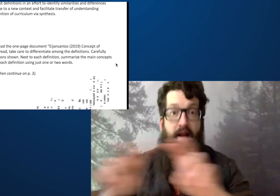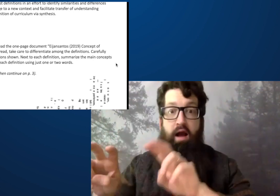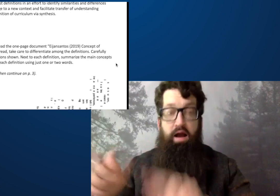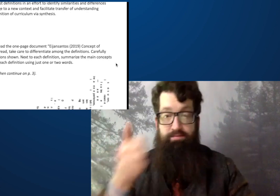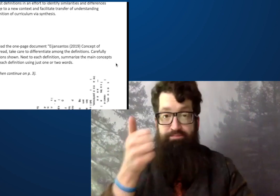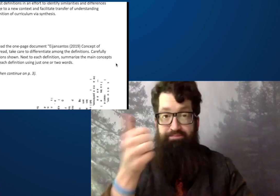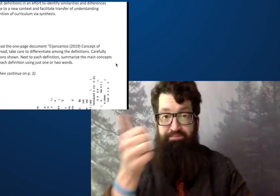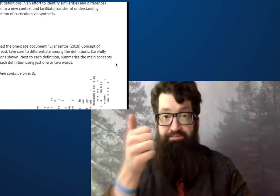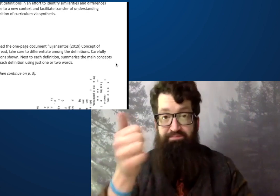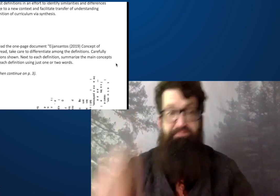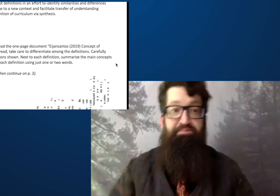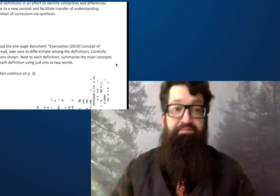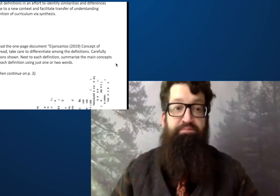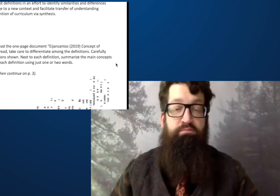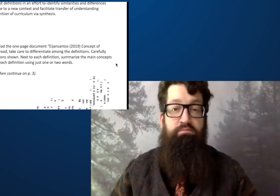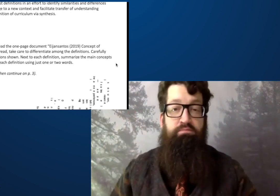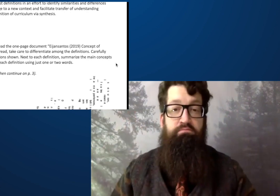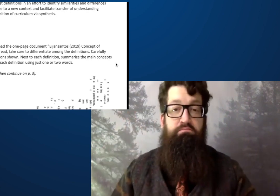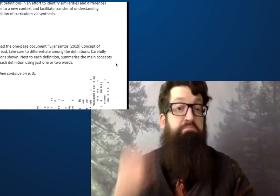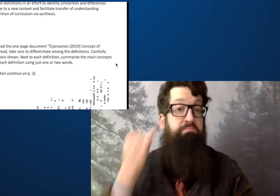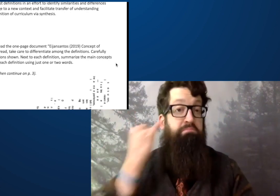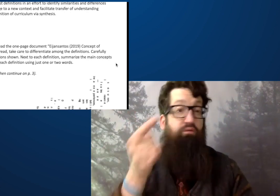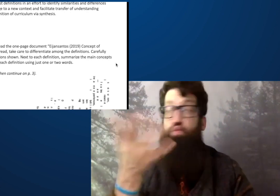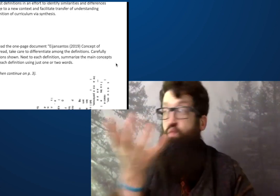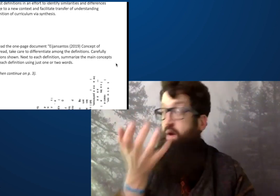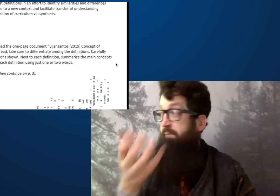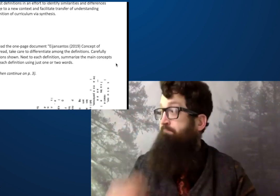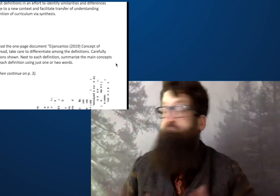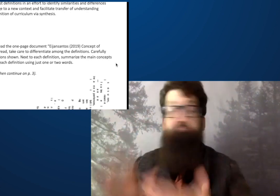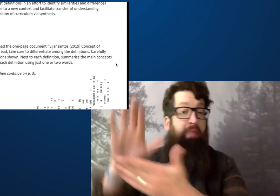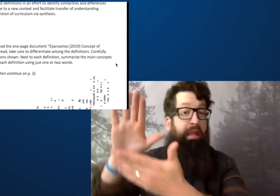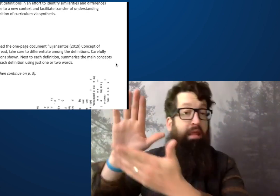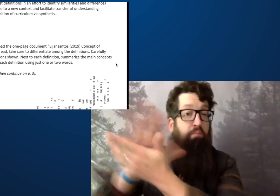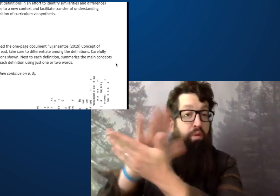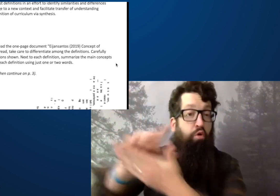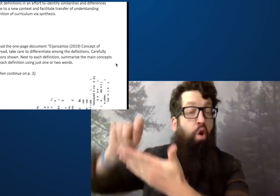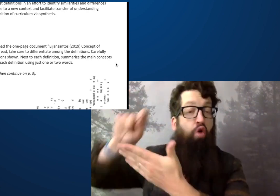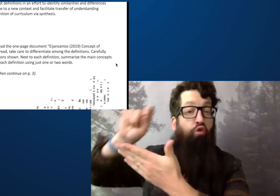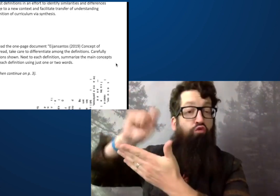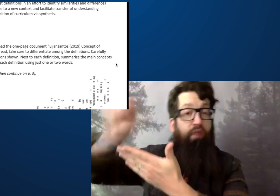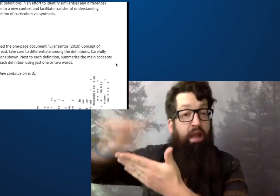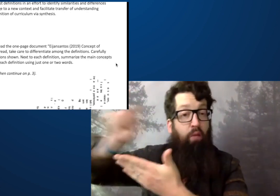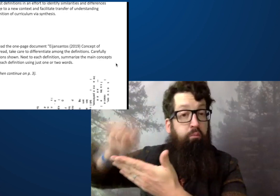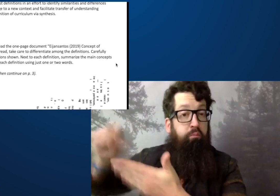And then you will carefully analyze these nine definitions.